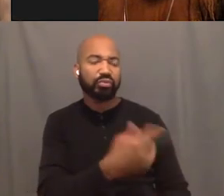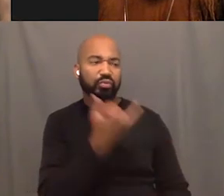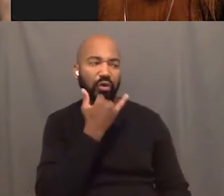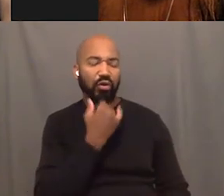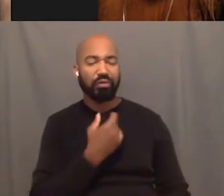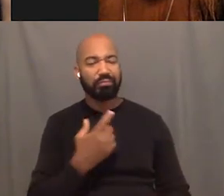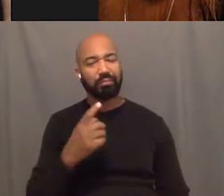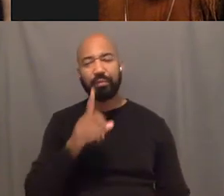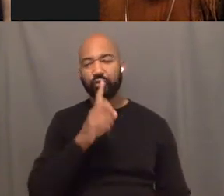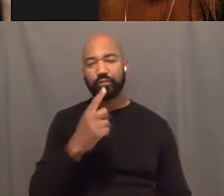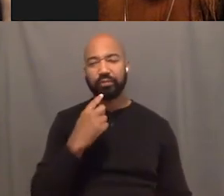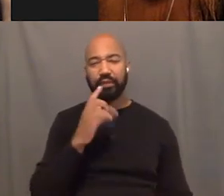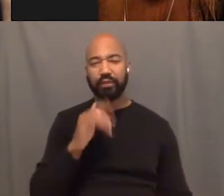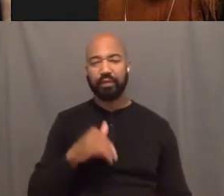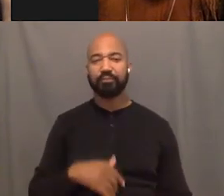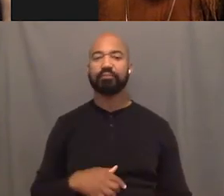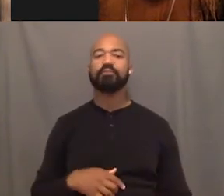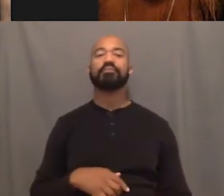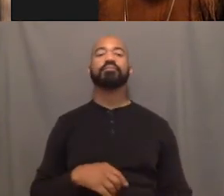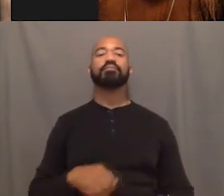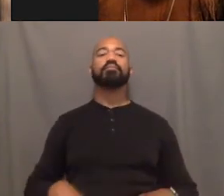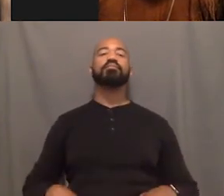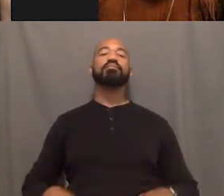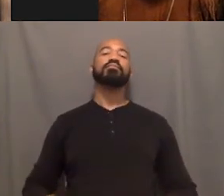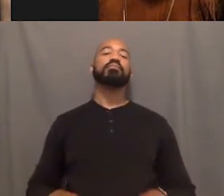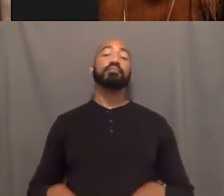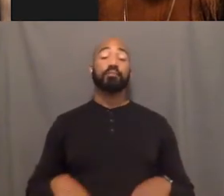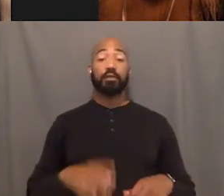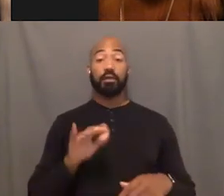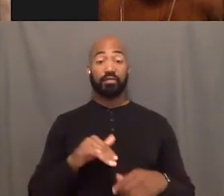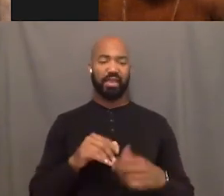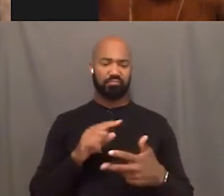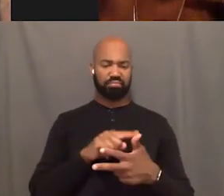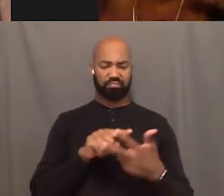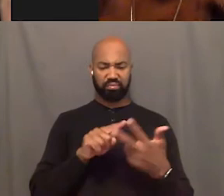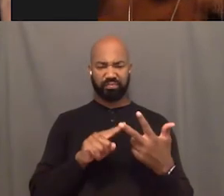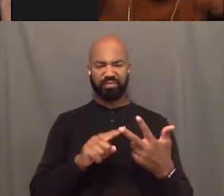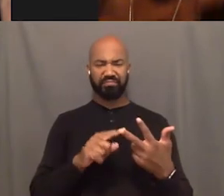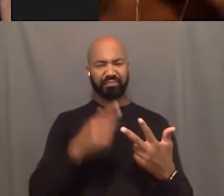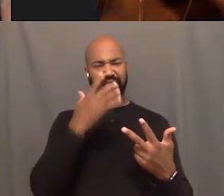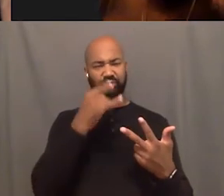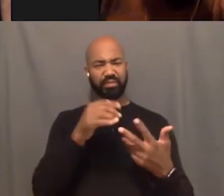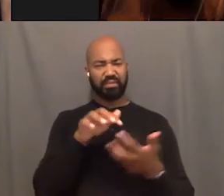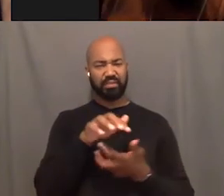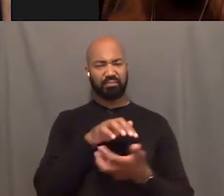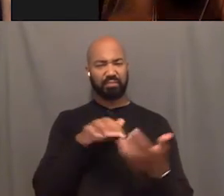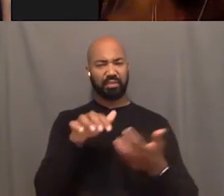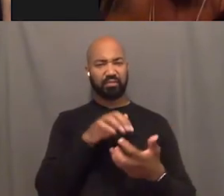That's such an interesting mix of people, you know? Cause you do... - I'm really an old soul.